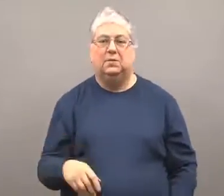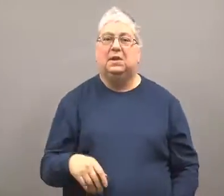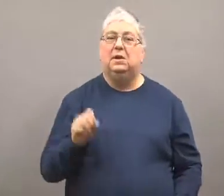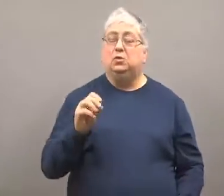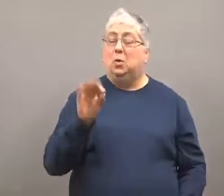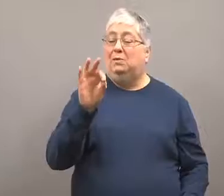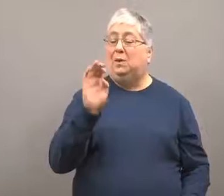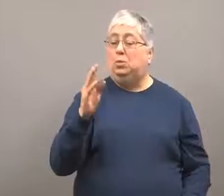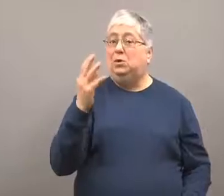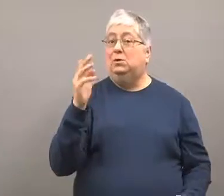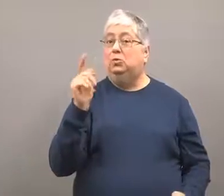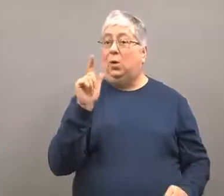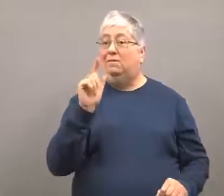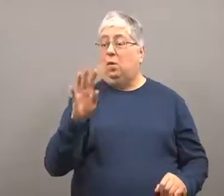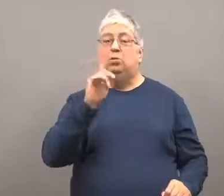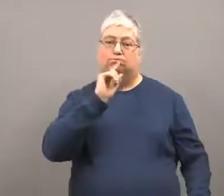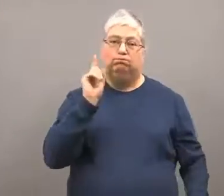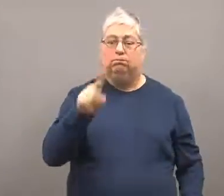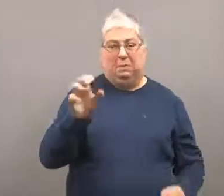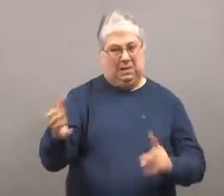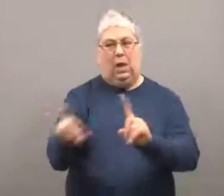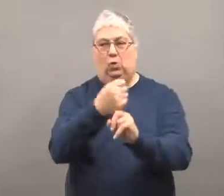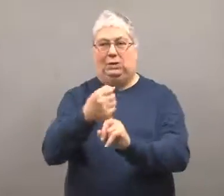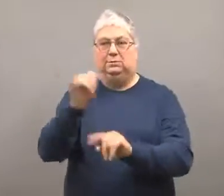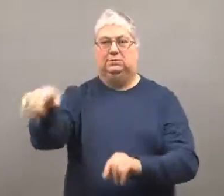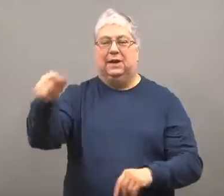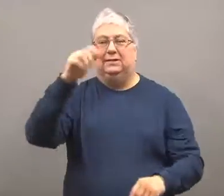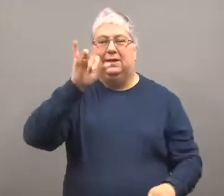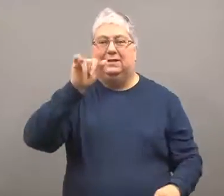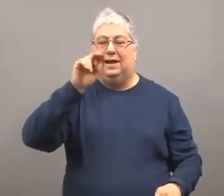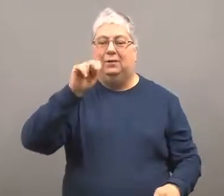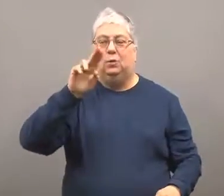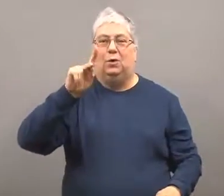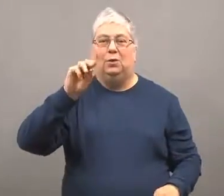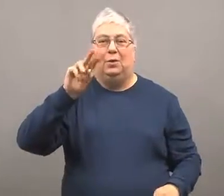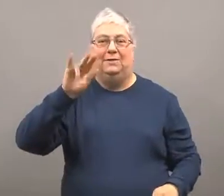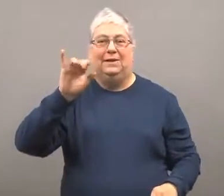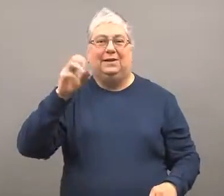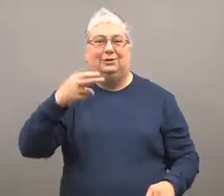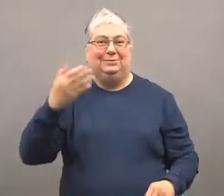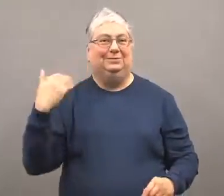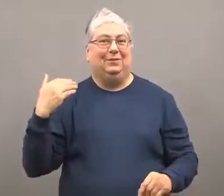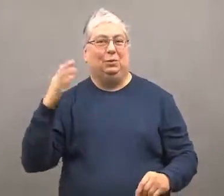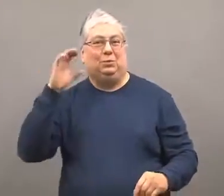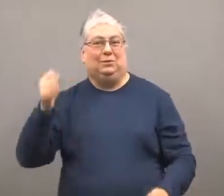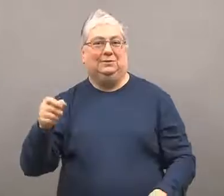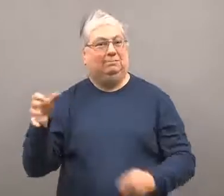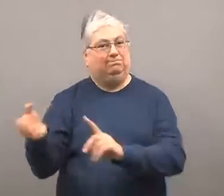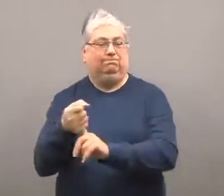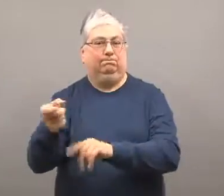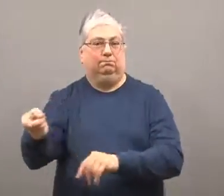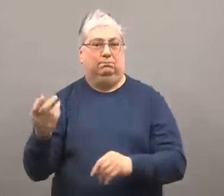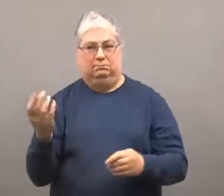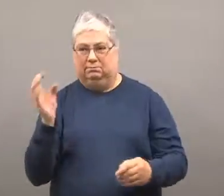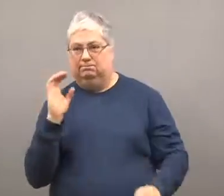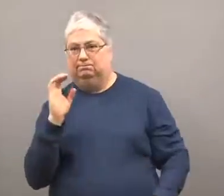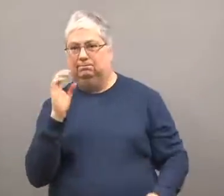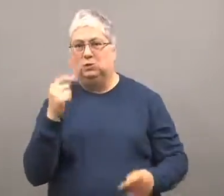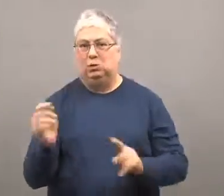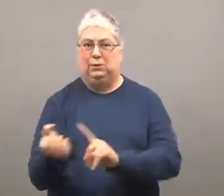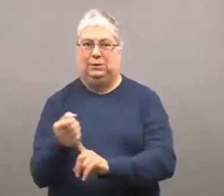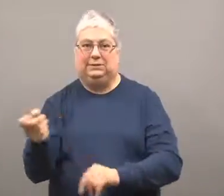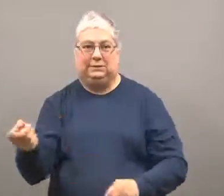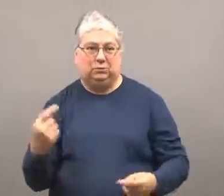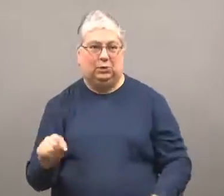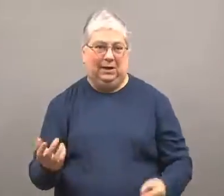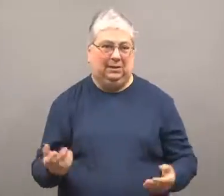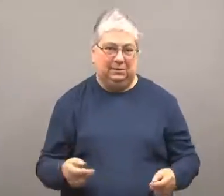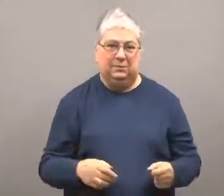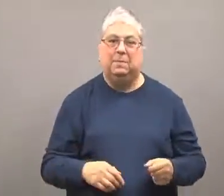An order to arrest Yanukovych was issued on February 24.